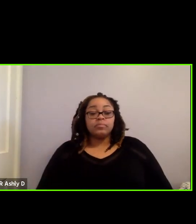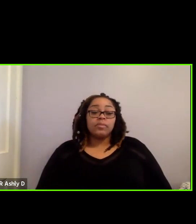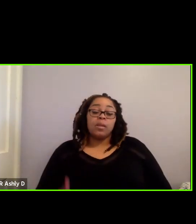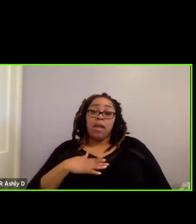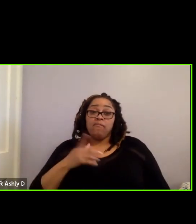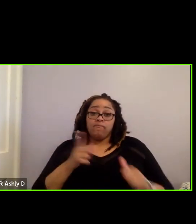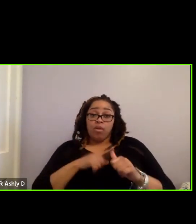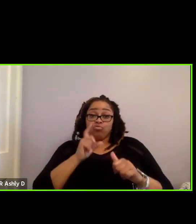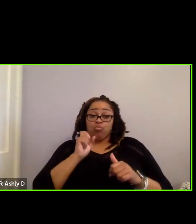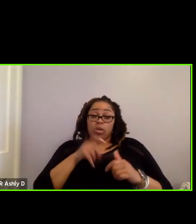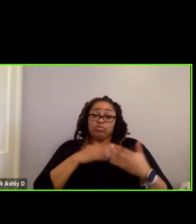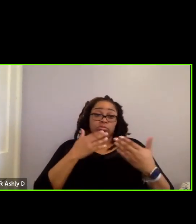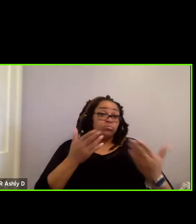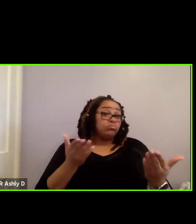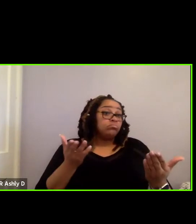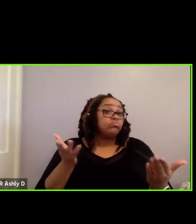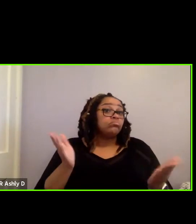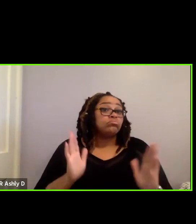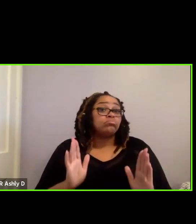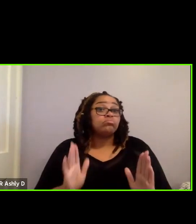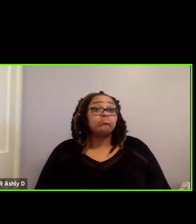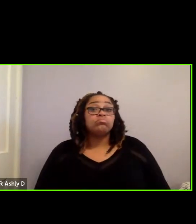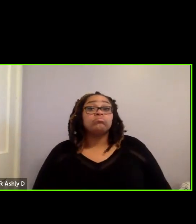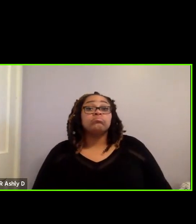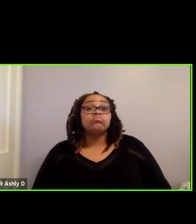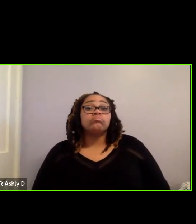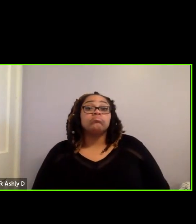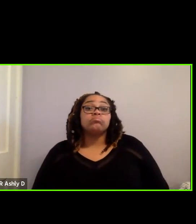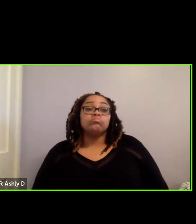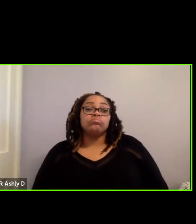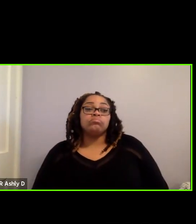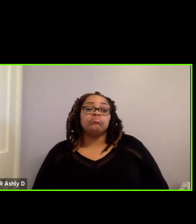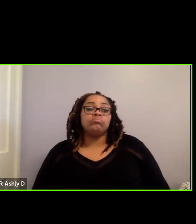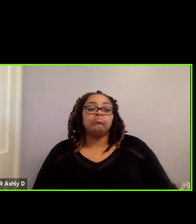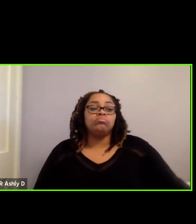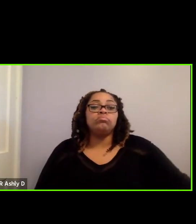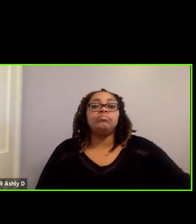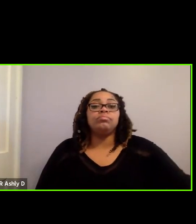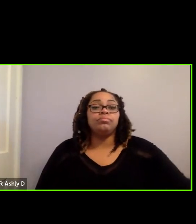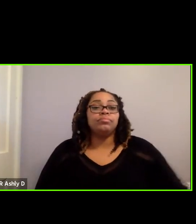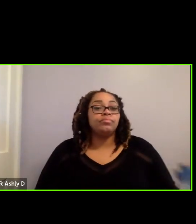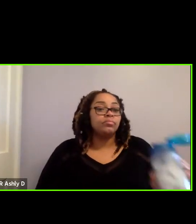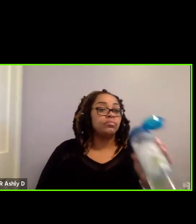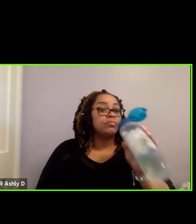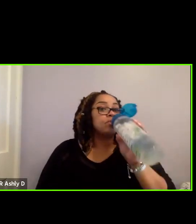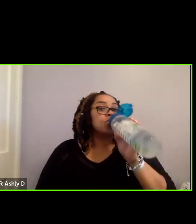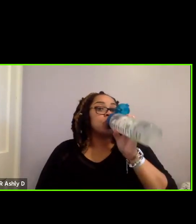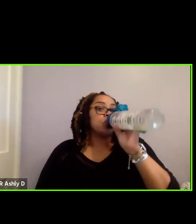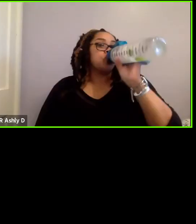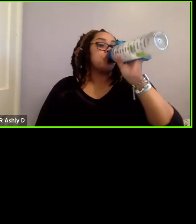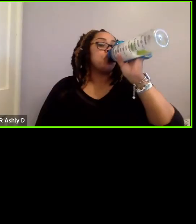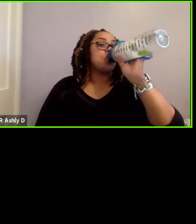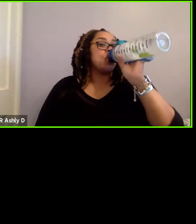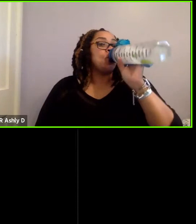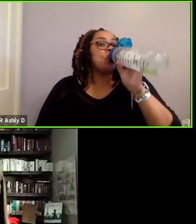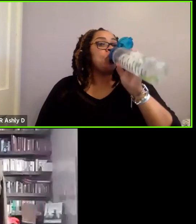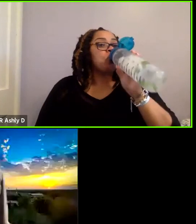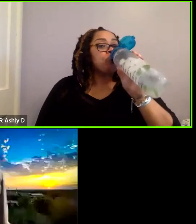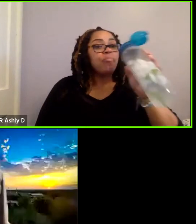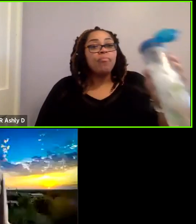question. Jordana, do you want to answer that?